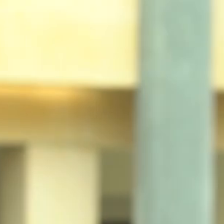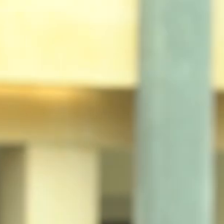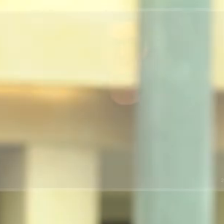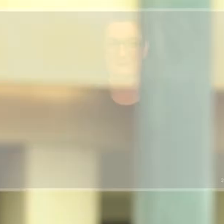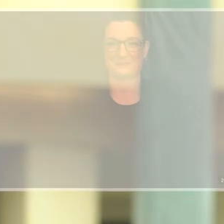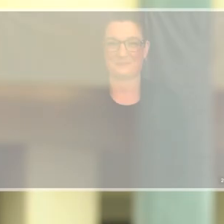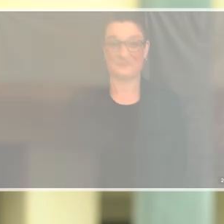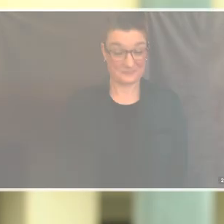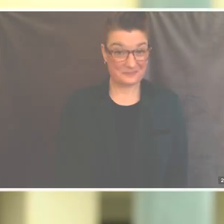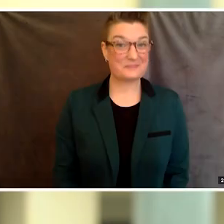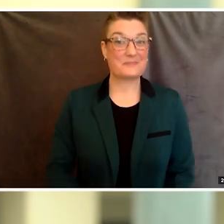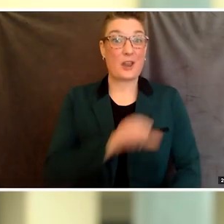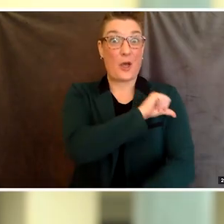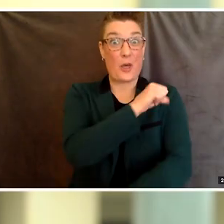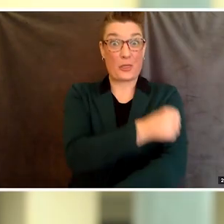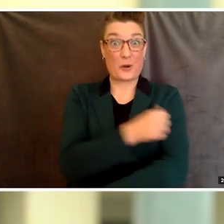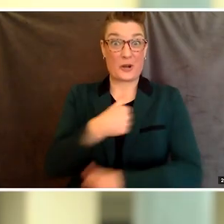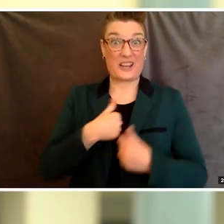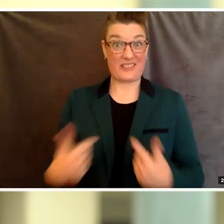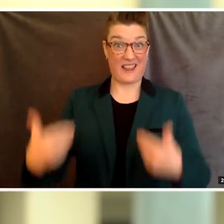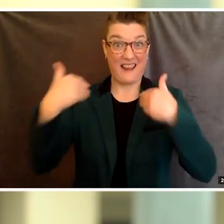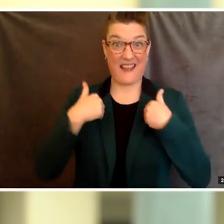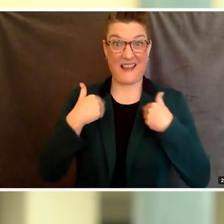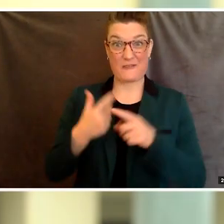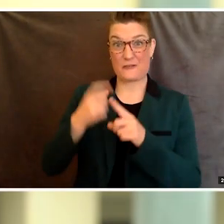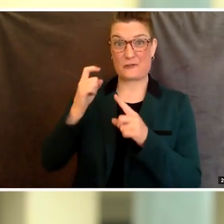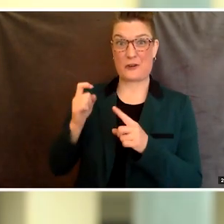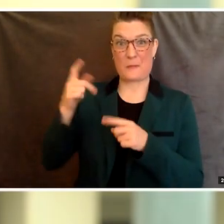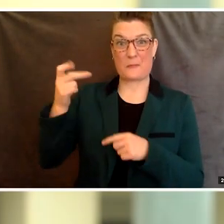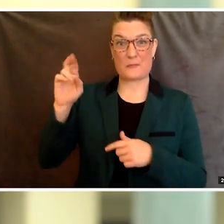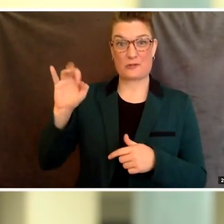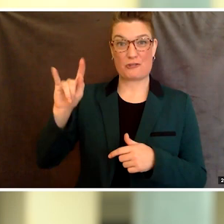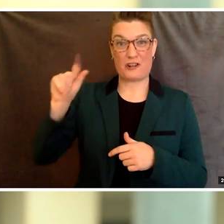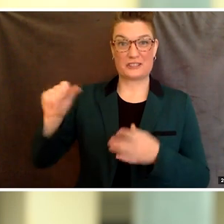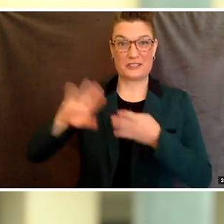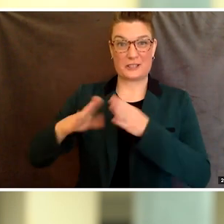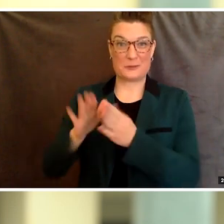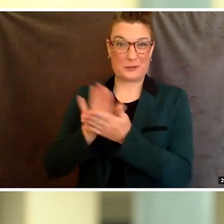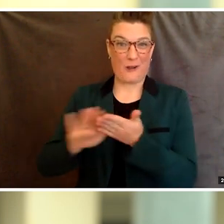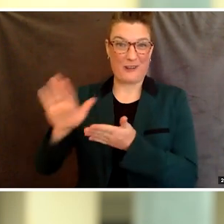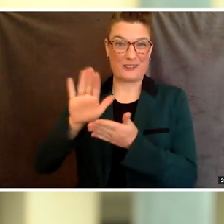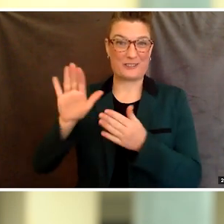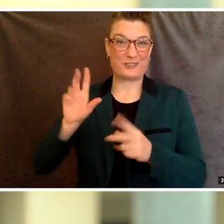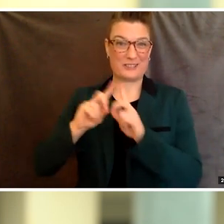By the authority vested in me by the Peralta Community College District Board of Trustees,